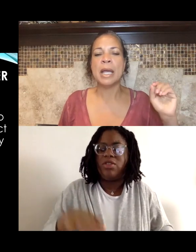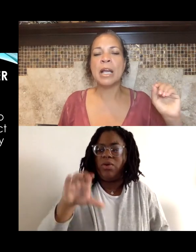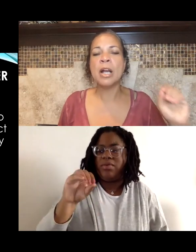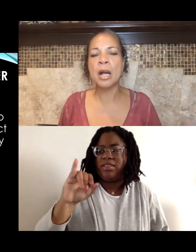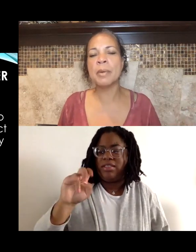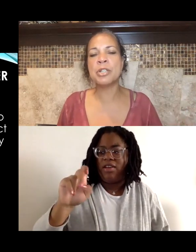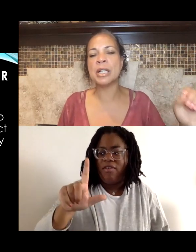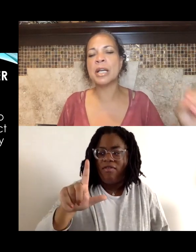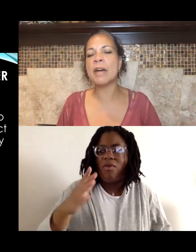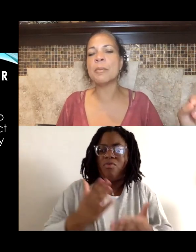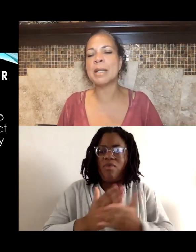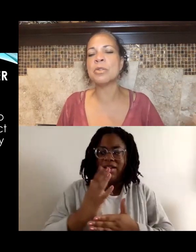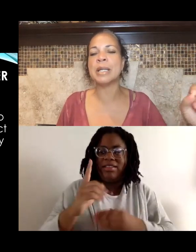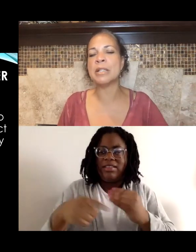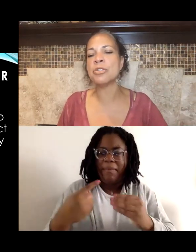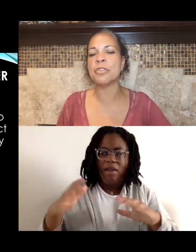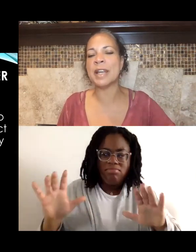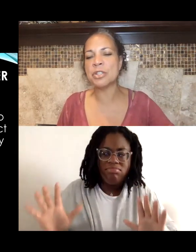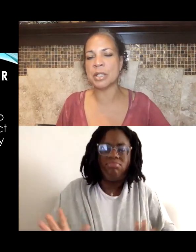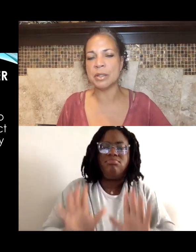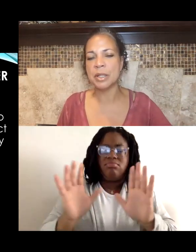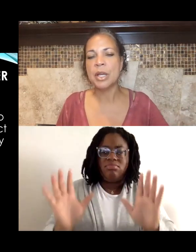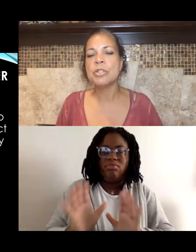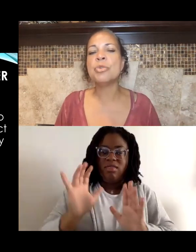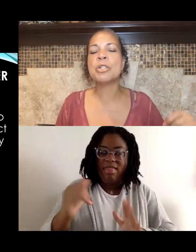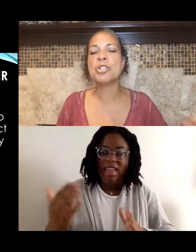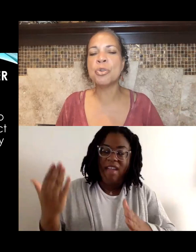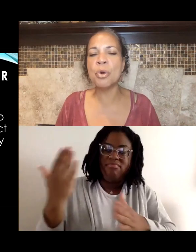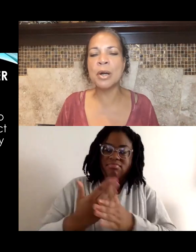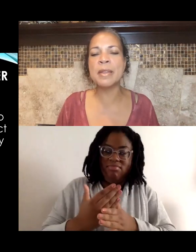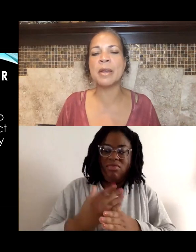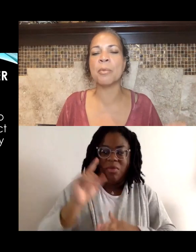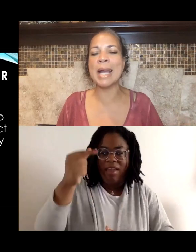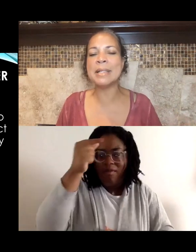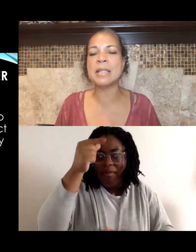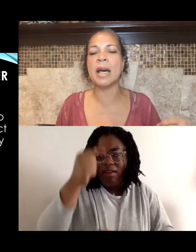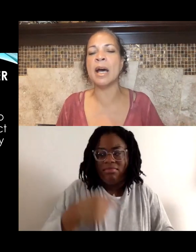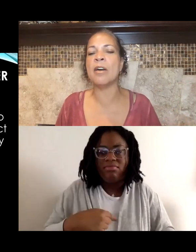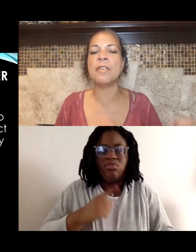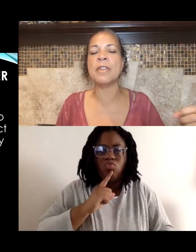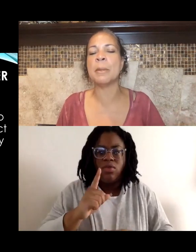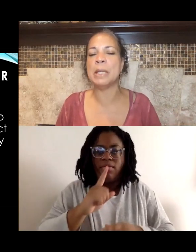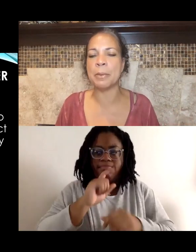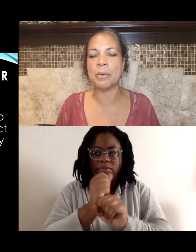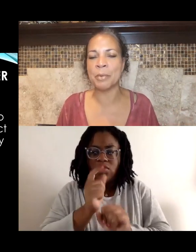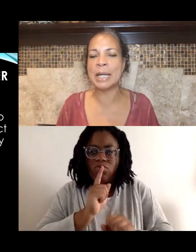encouraging governmental intervention, to assure the rights of the people, right?